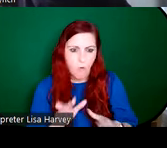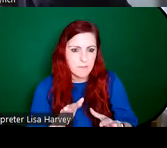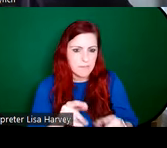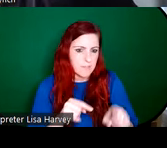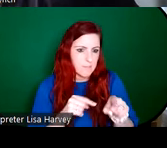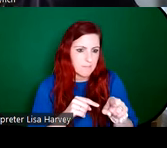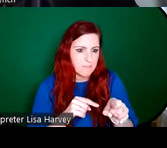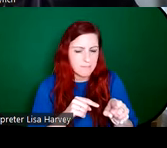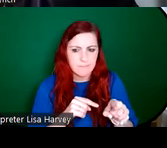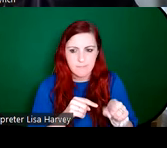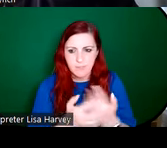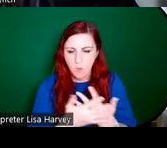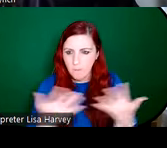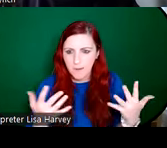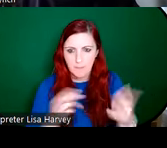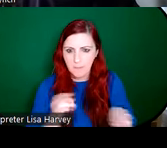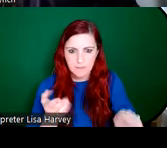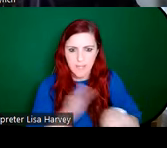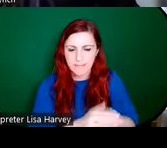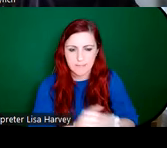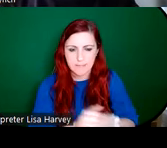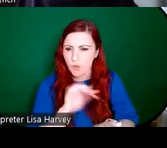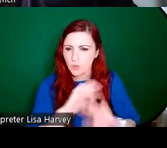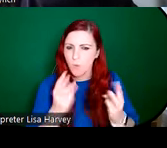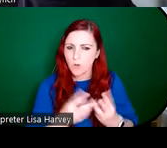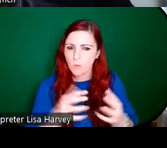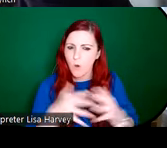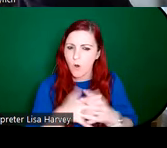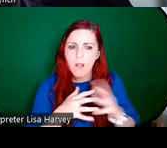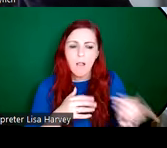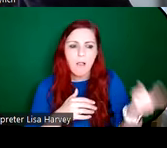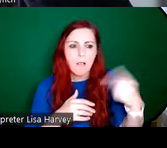lost in the First World War. A major war memorial commission that Wilhelmina